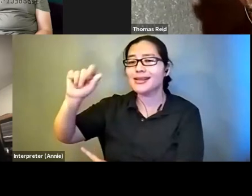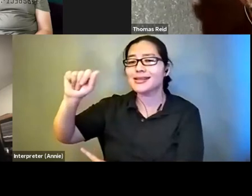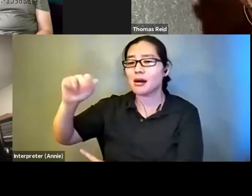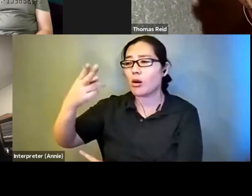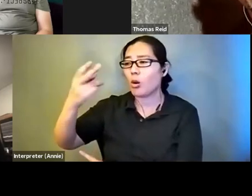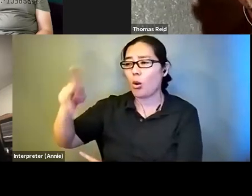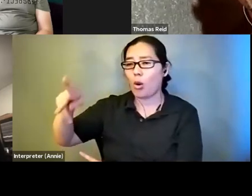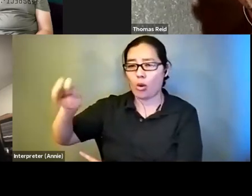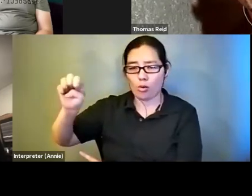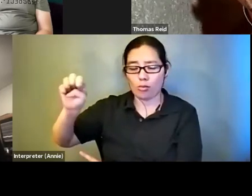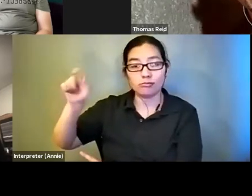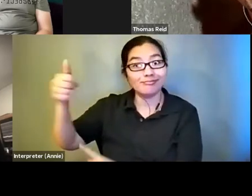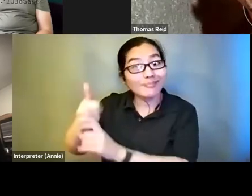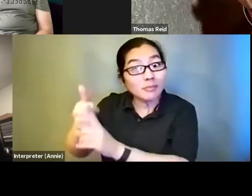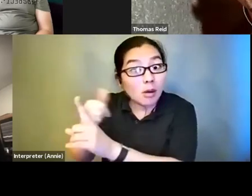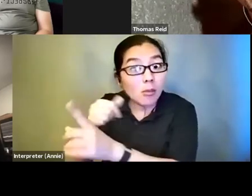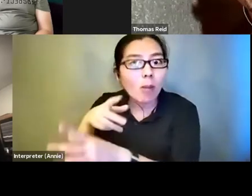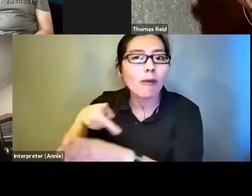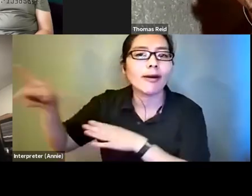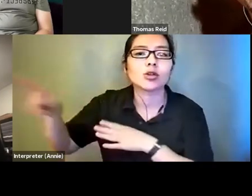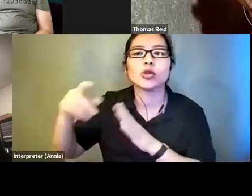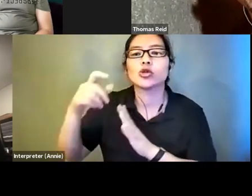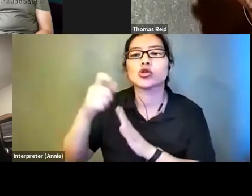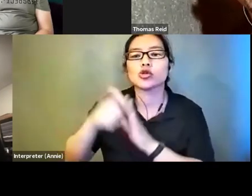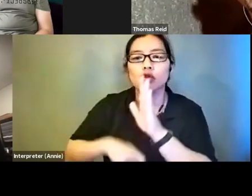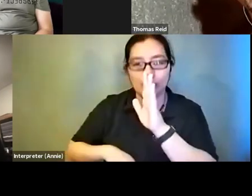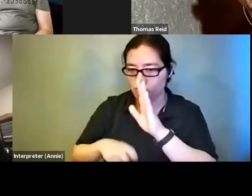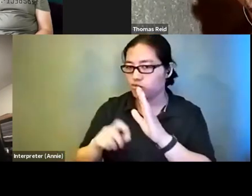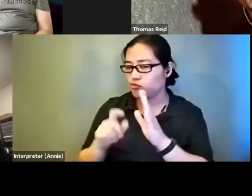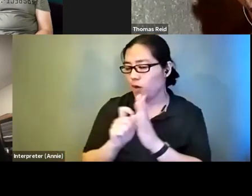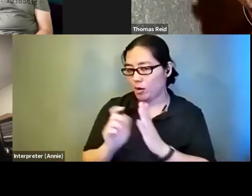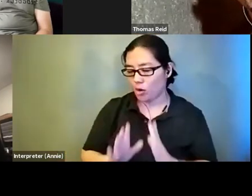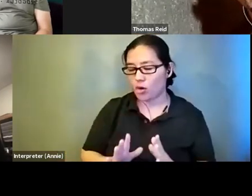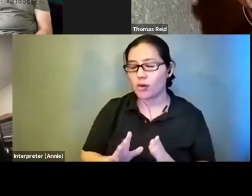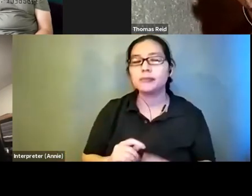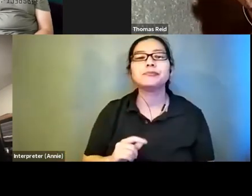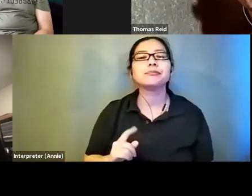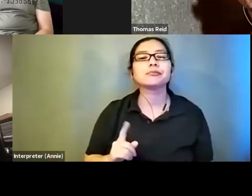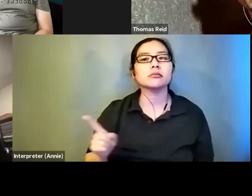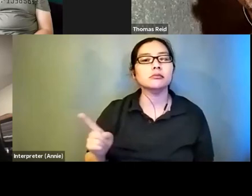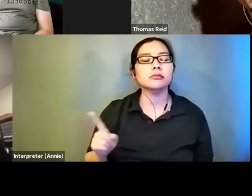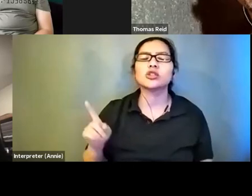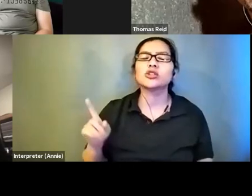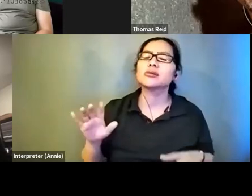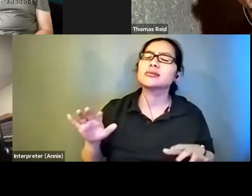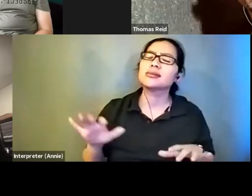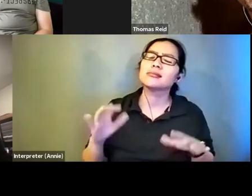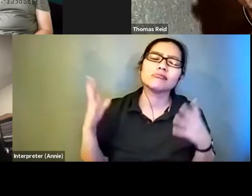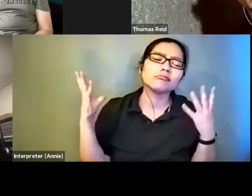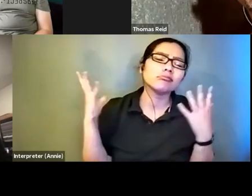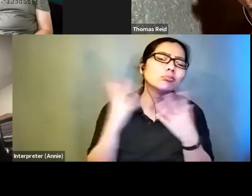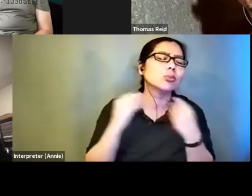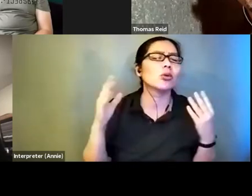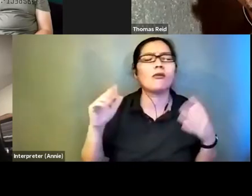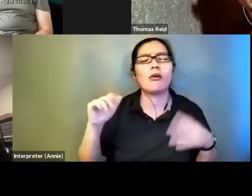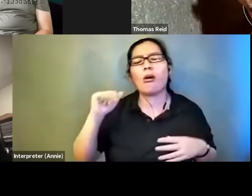professional script writer and she did one of the most beautiful pieces of audio description I've seen. It was an